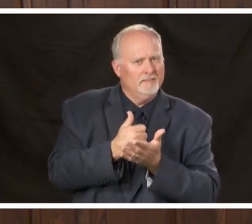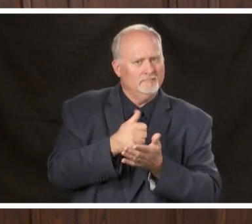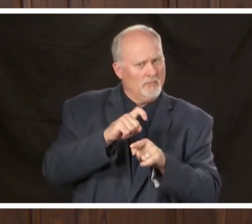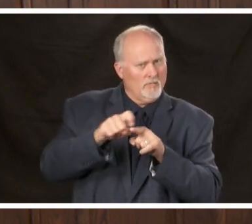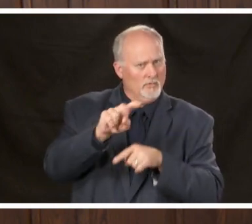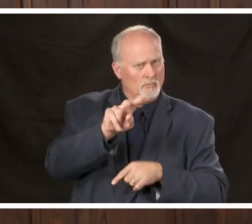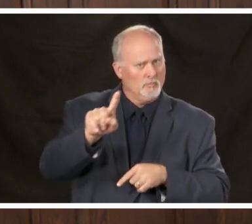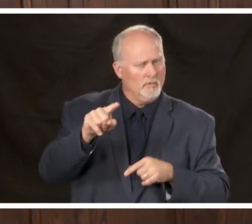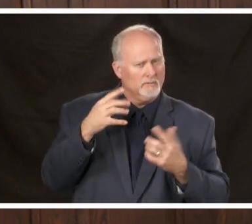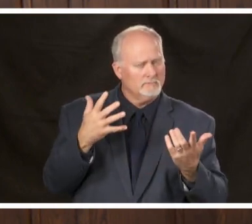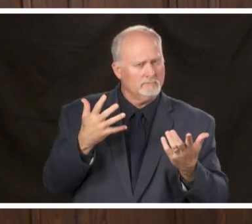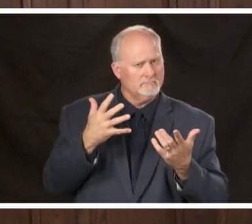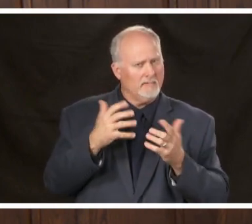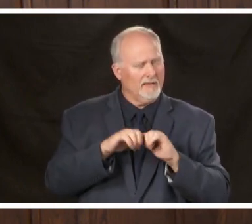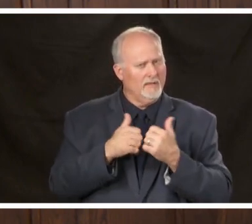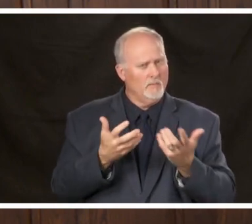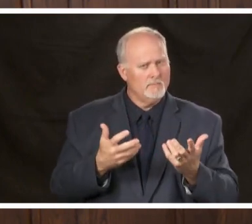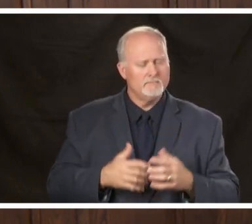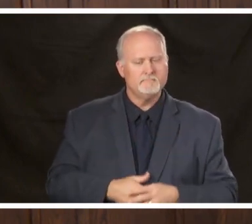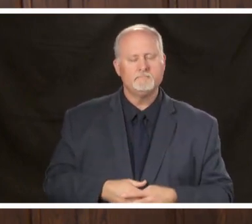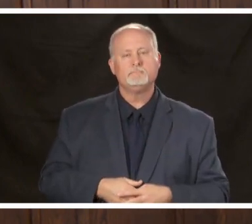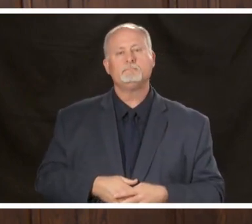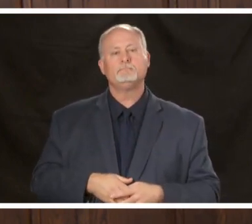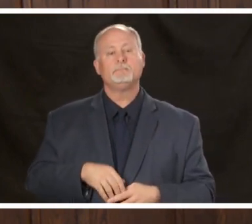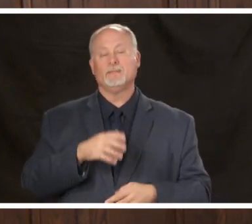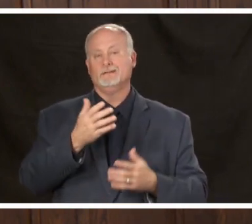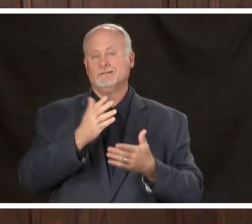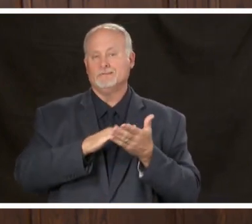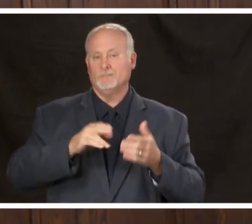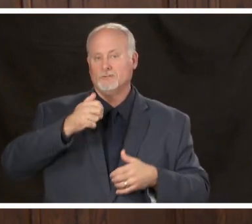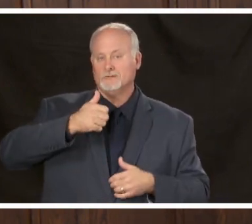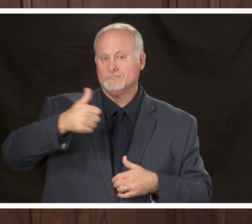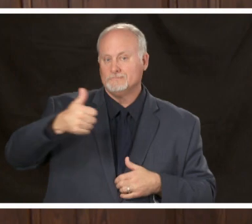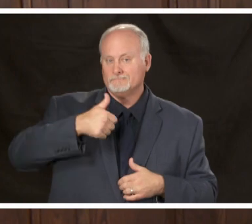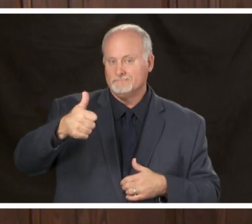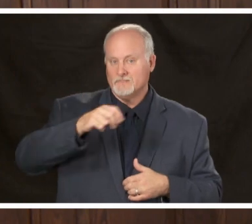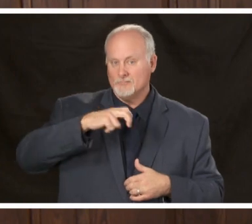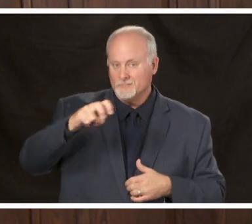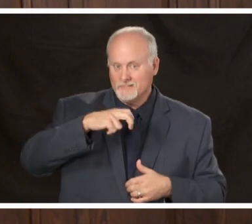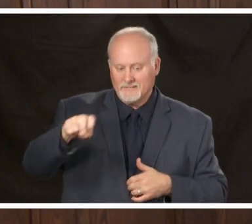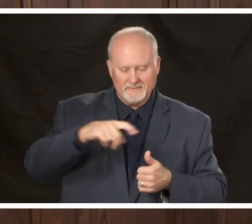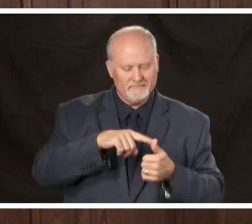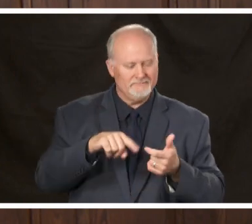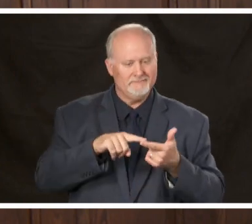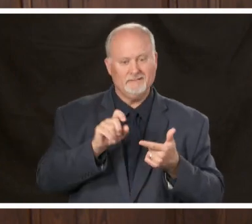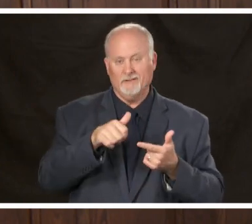food some of these may be transportation needs or other needs to take care of